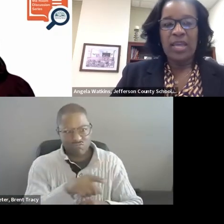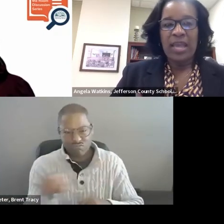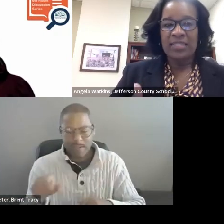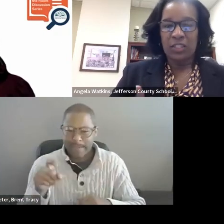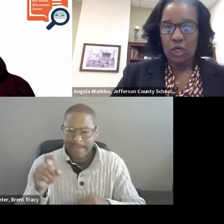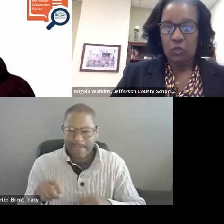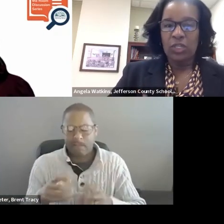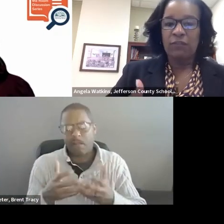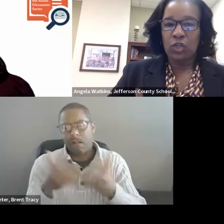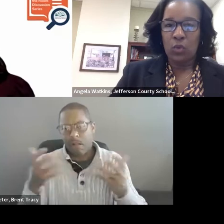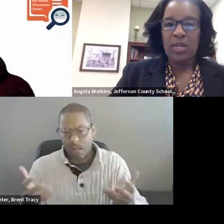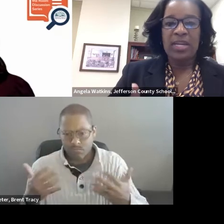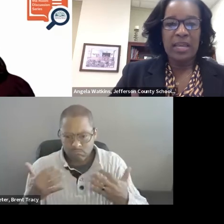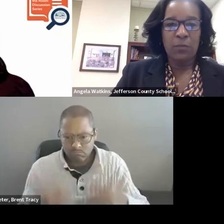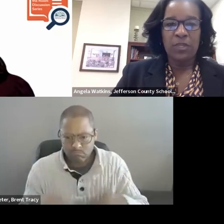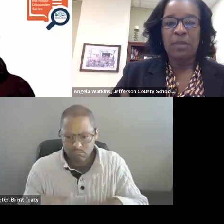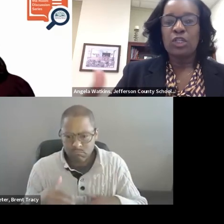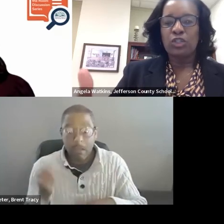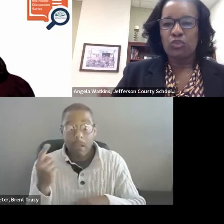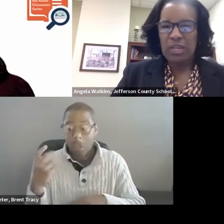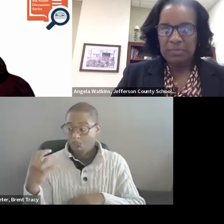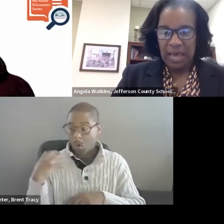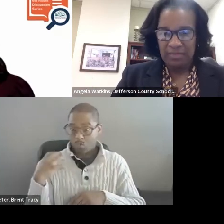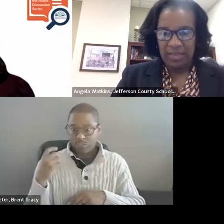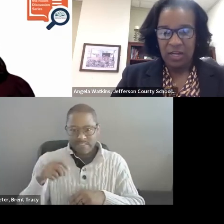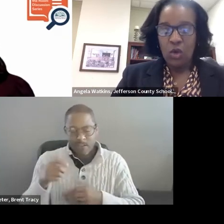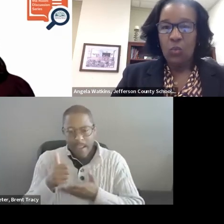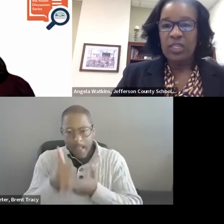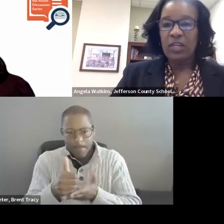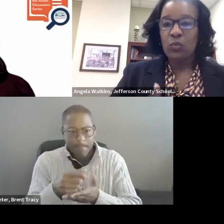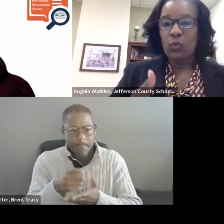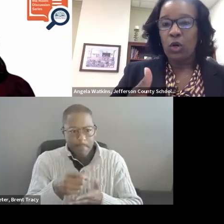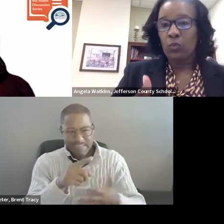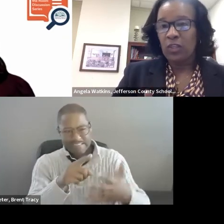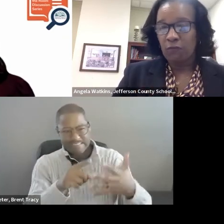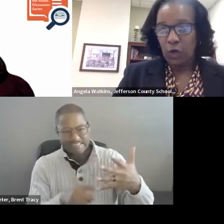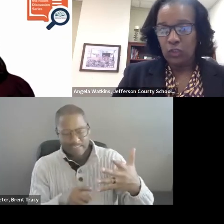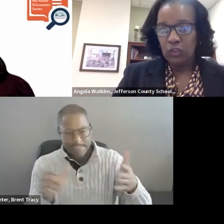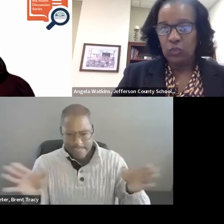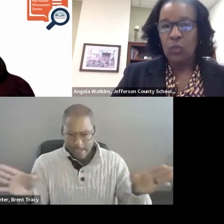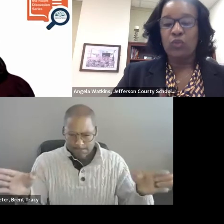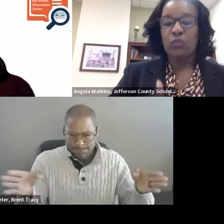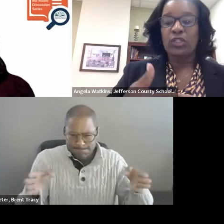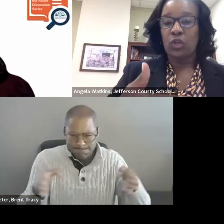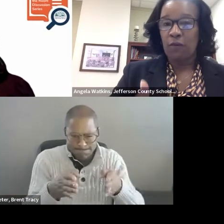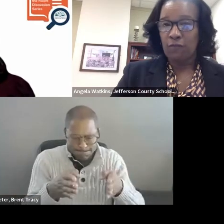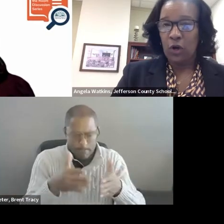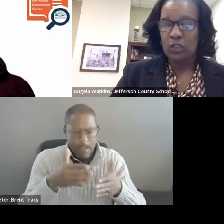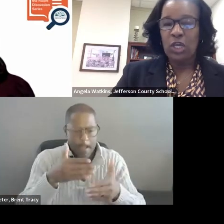We as a coach need to go in and help them streamline that. What can we work with first? Where do we start first?